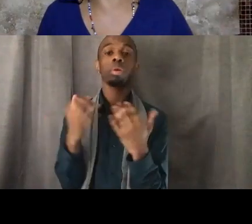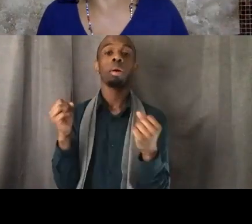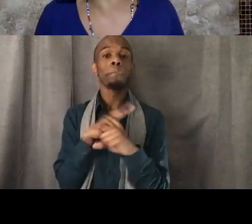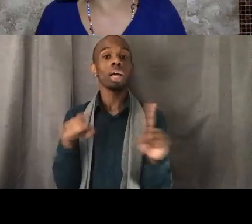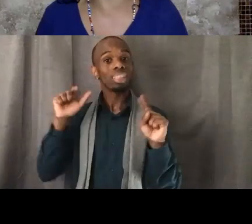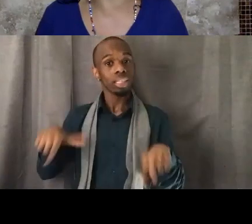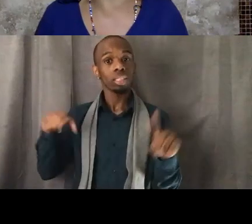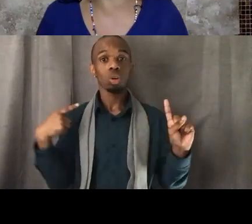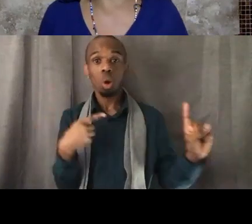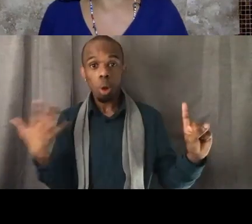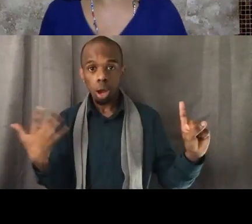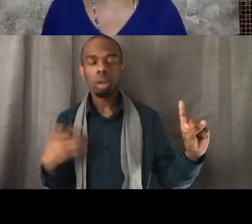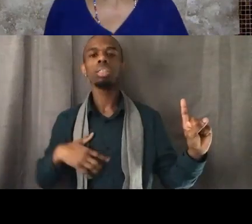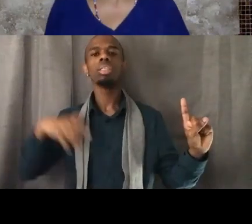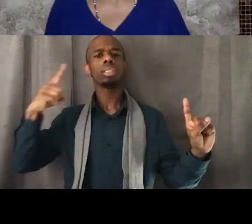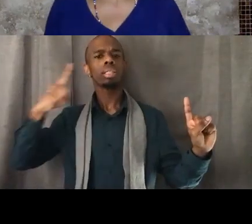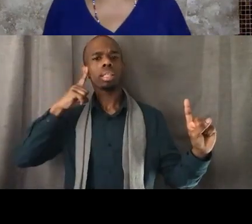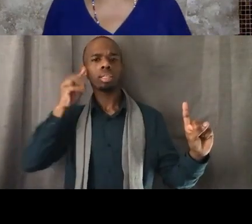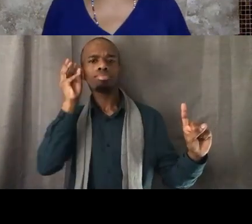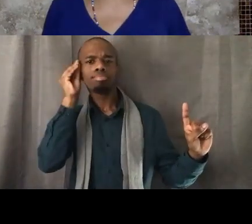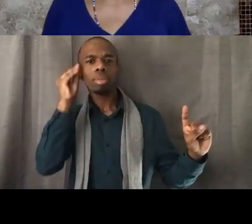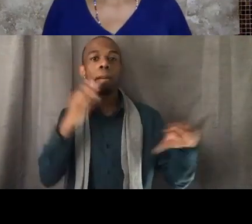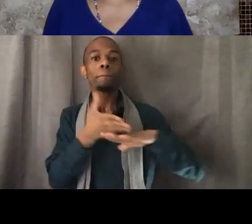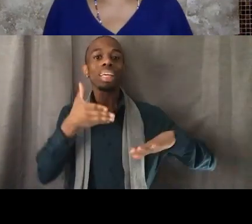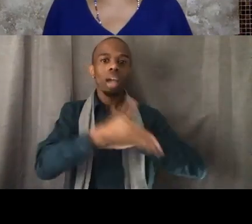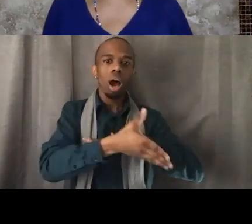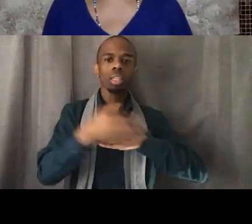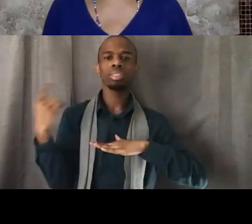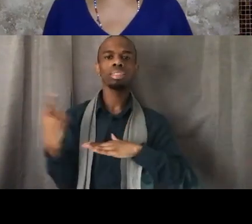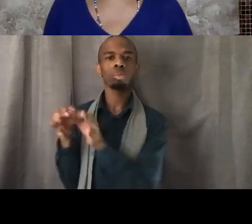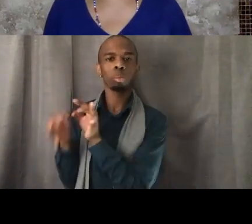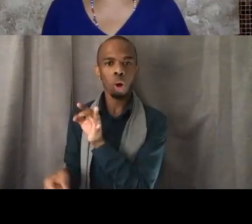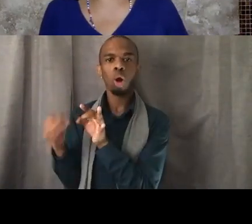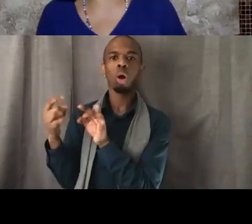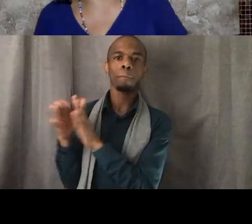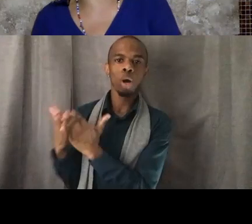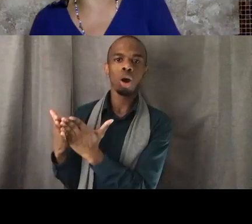beyond the text as well. And so as we've been reading "When They Call You